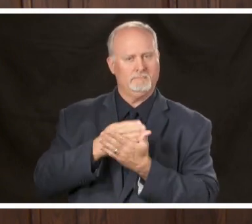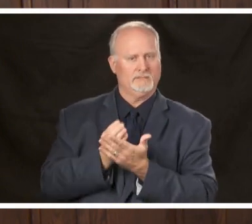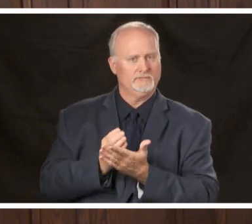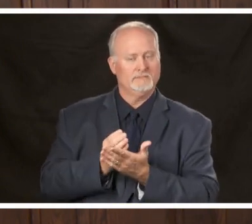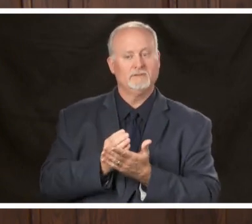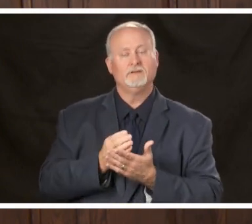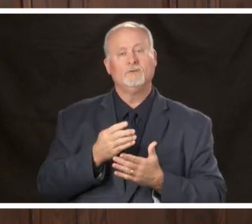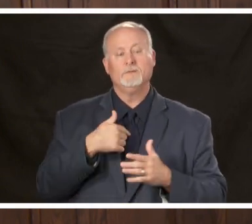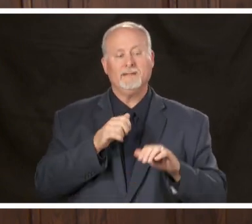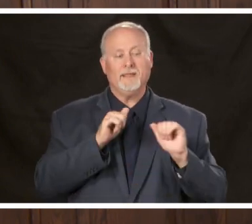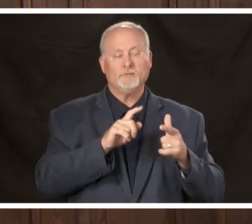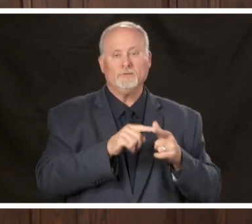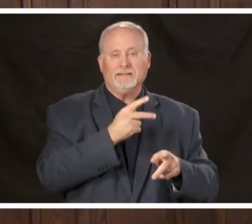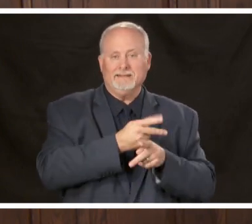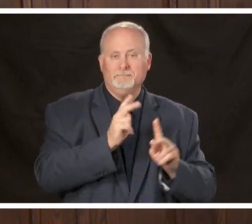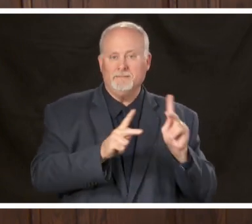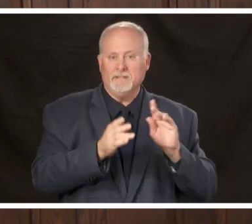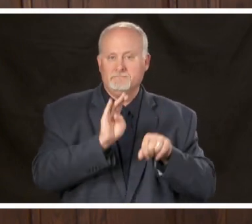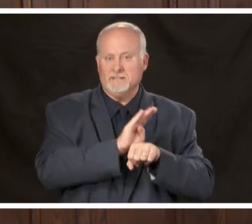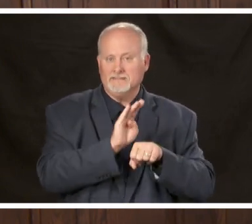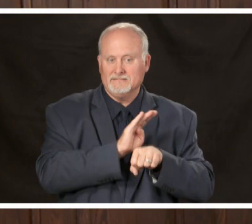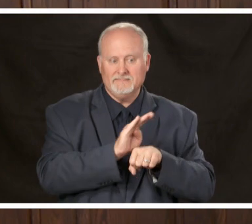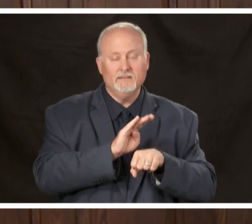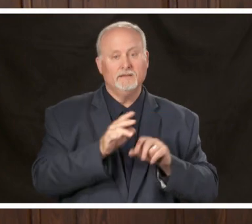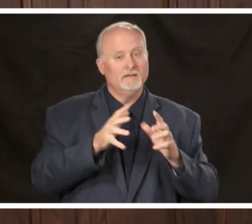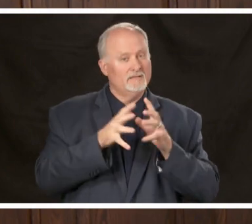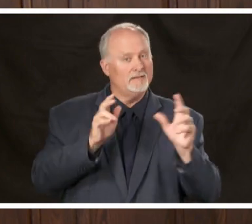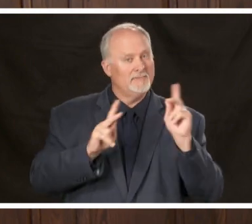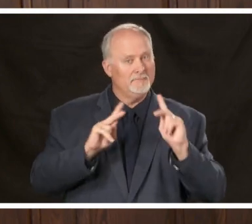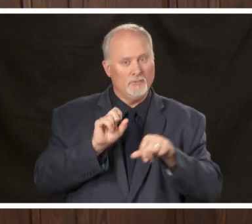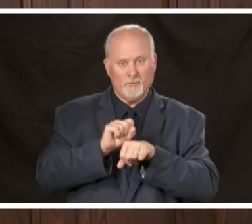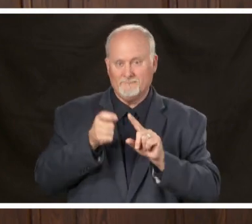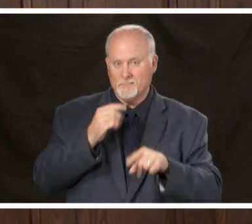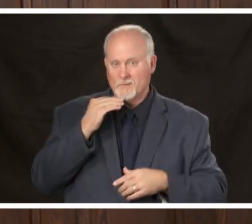keep people busy we had a lot of folks working from home we processed we